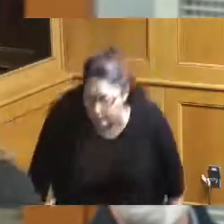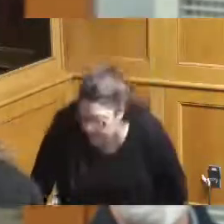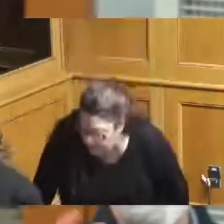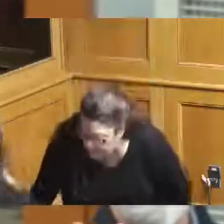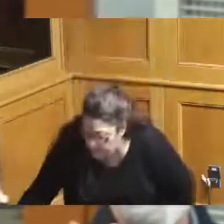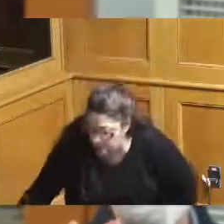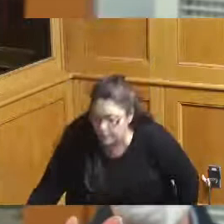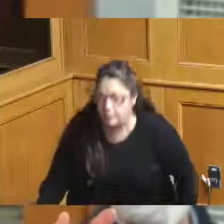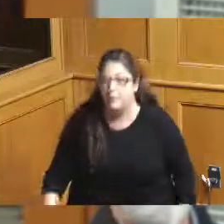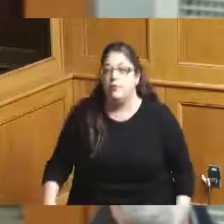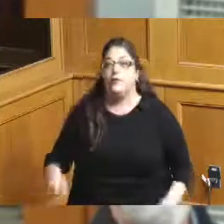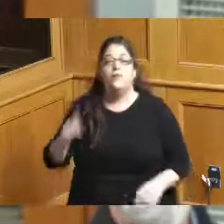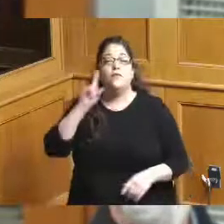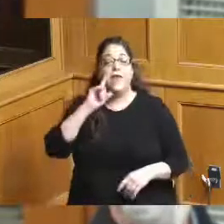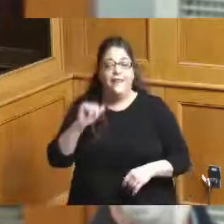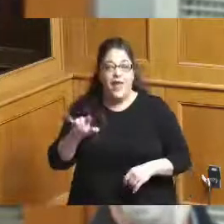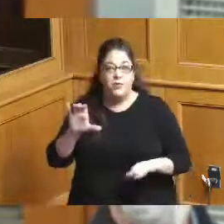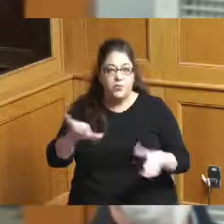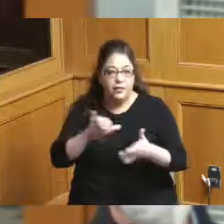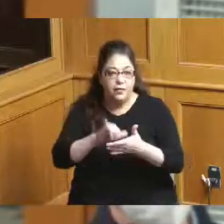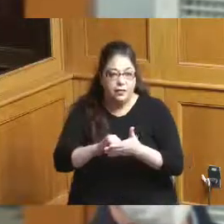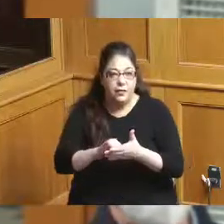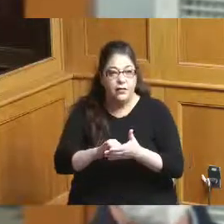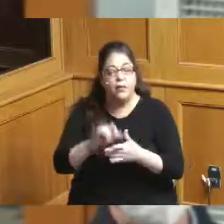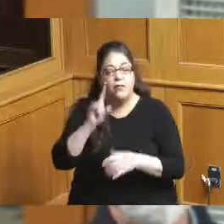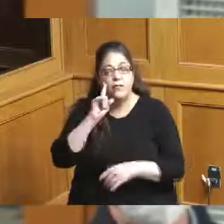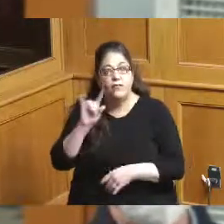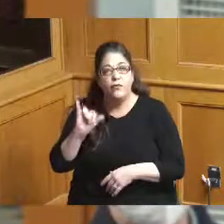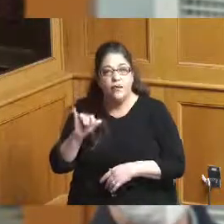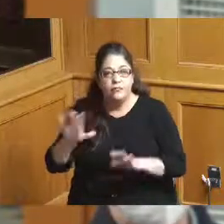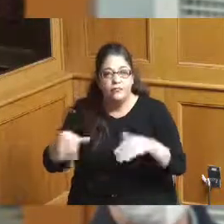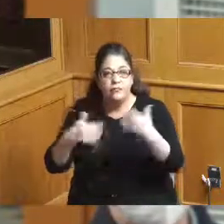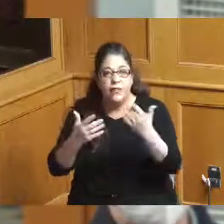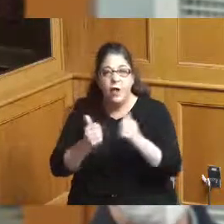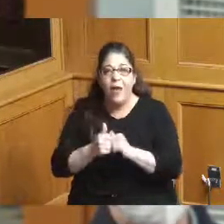sort of alluded to in the slide that Jeff put up with the map is there is a parking lot that sits